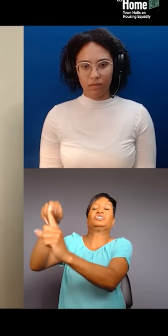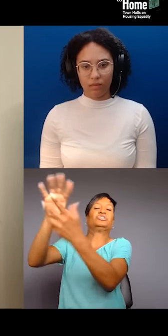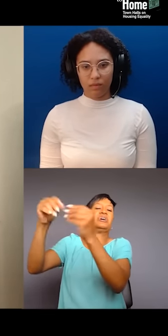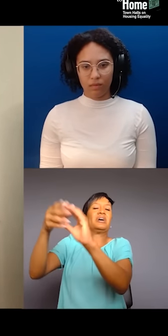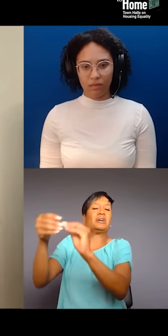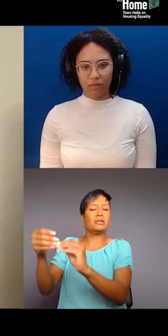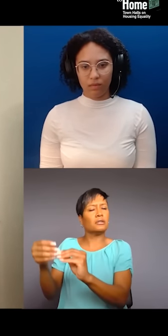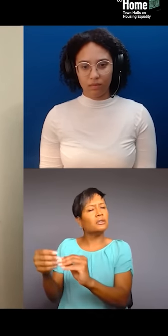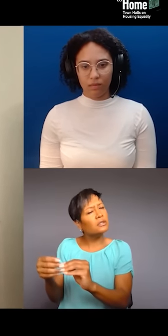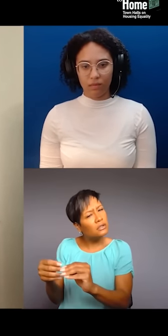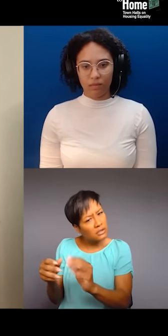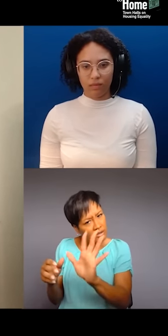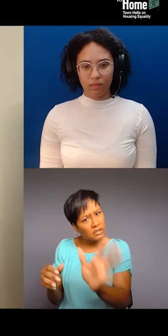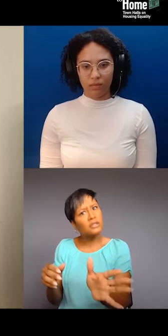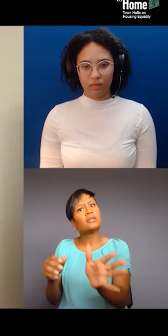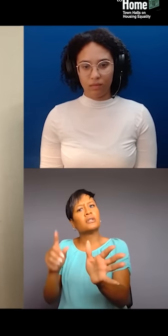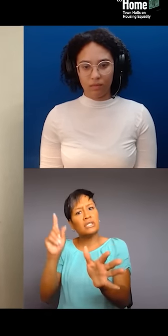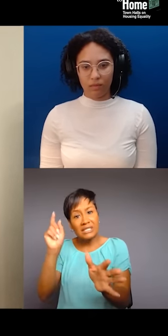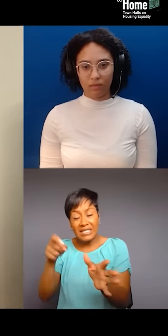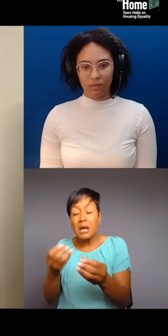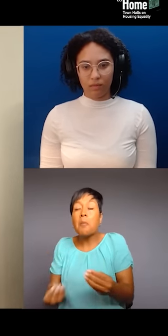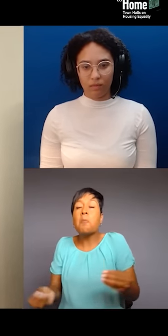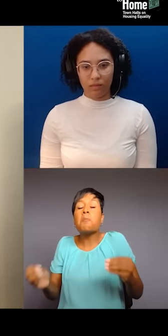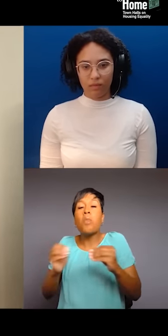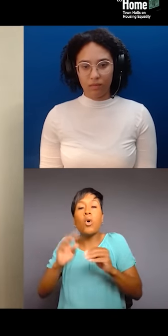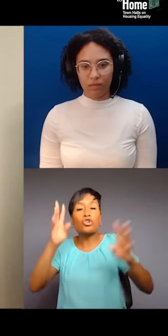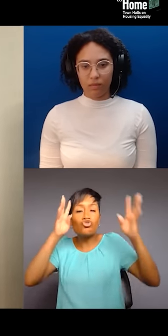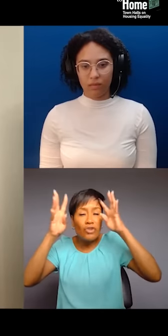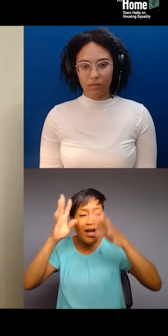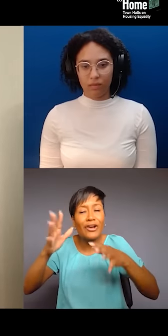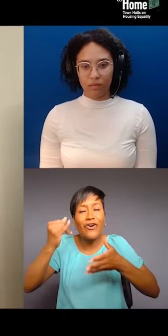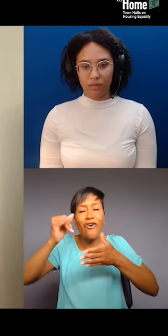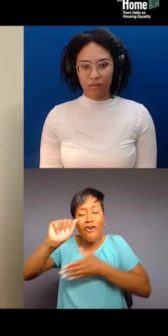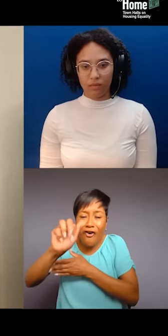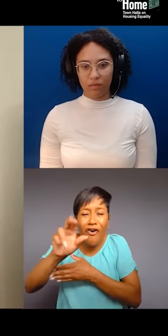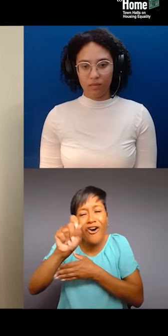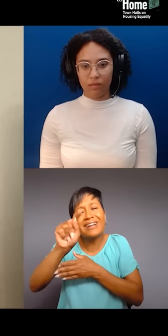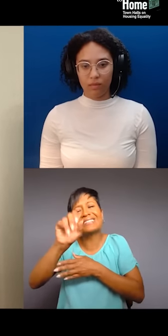So, we need to actually have a lot more creators and artists being, you know, able to tell their stories